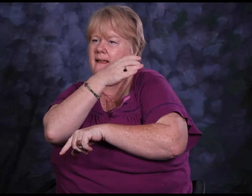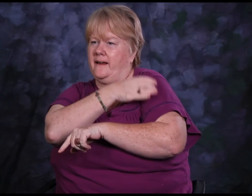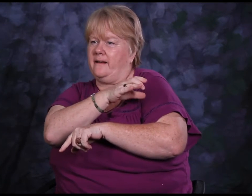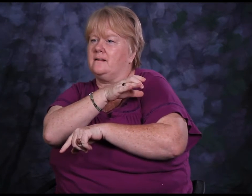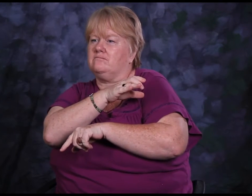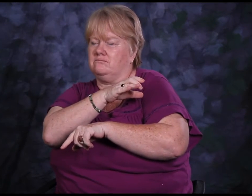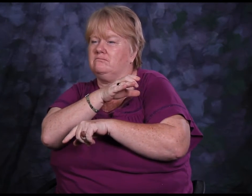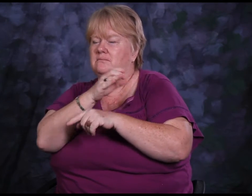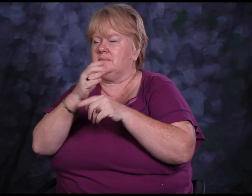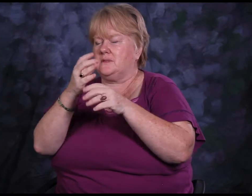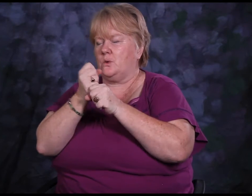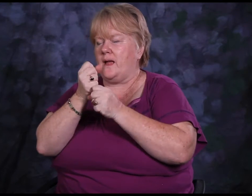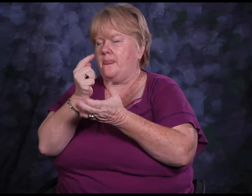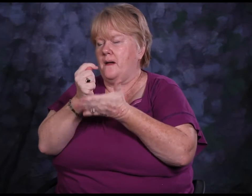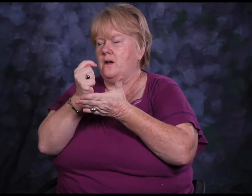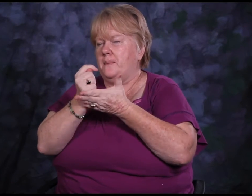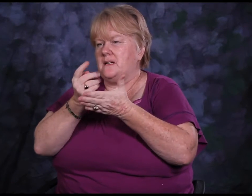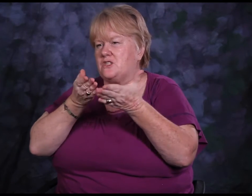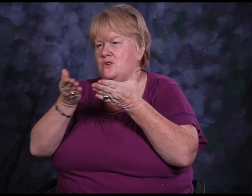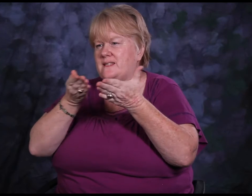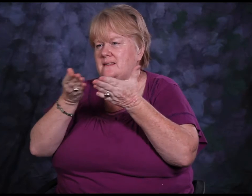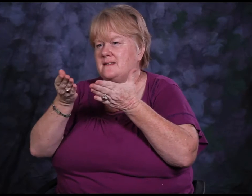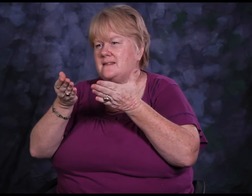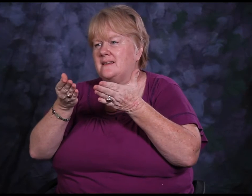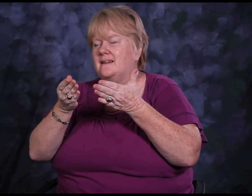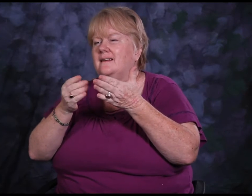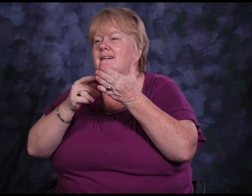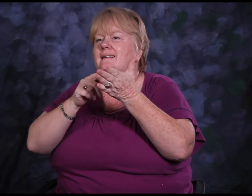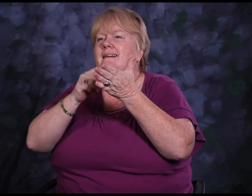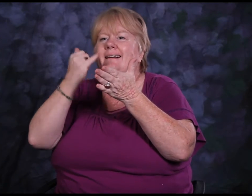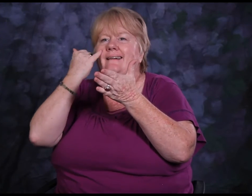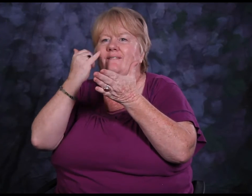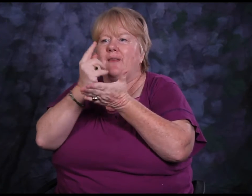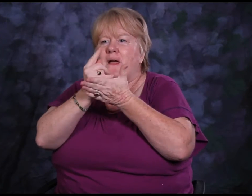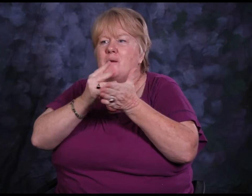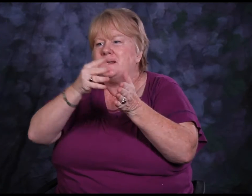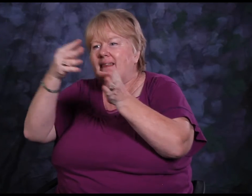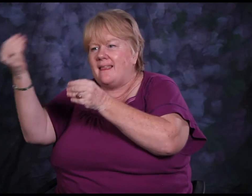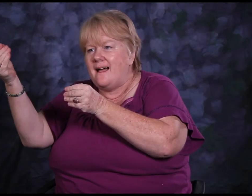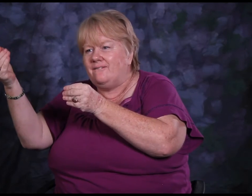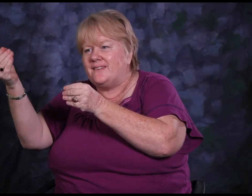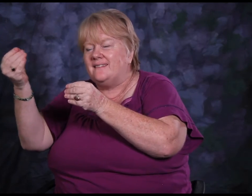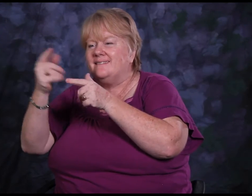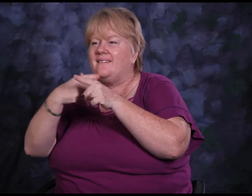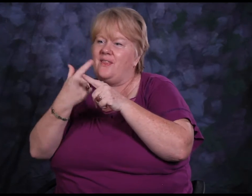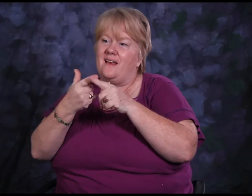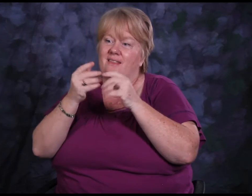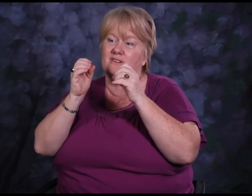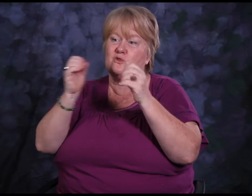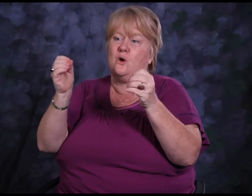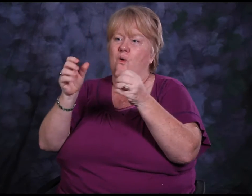For example, I go to a clinic to get therapy, and if the therapist is not there, there's no backup.